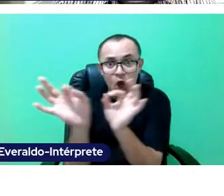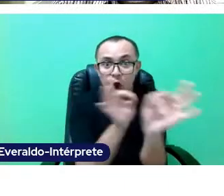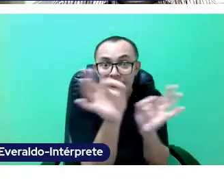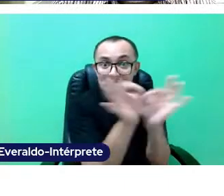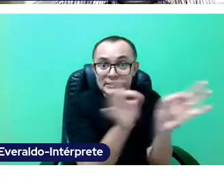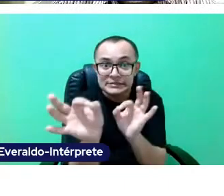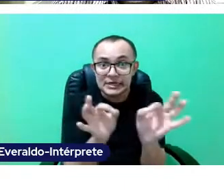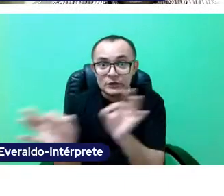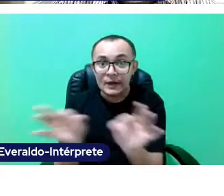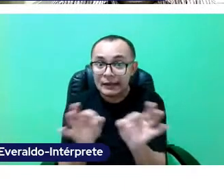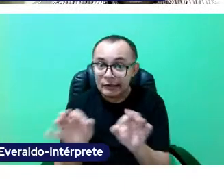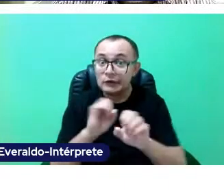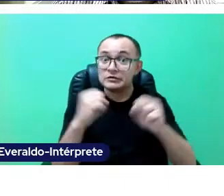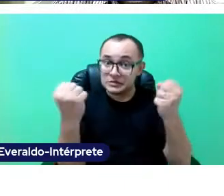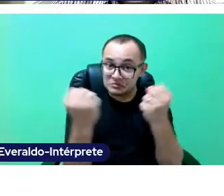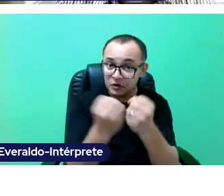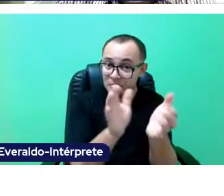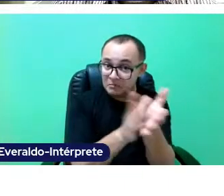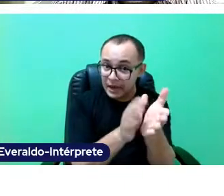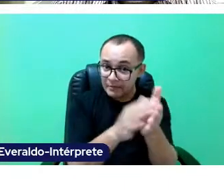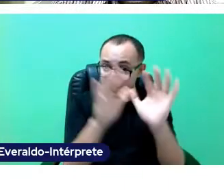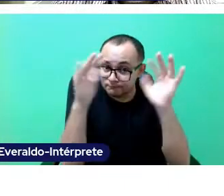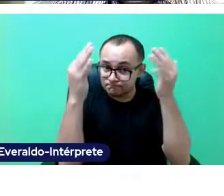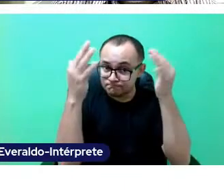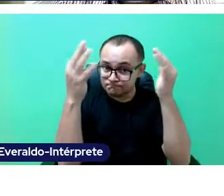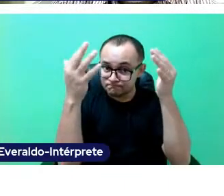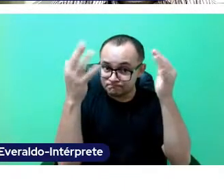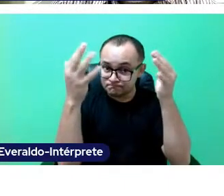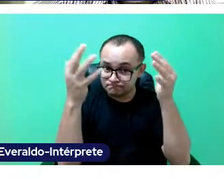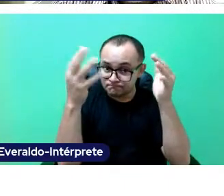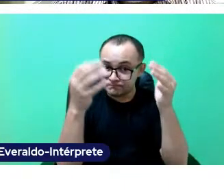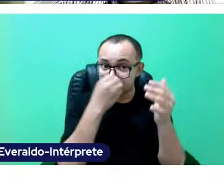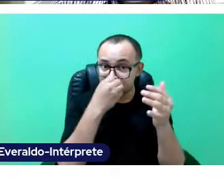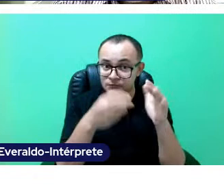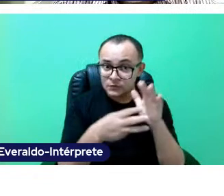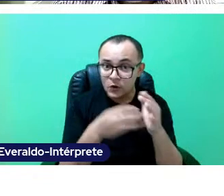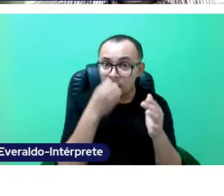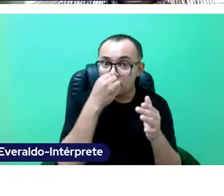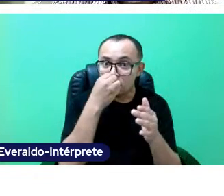We wish everyone of you an excellent Third Online Education Symposium.